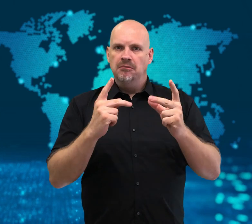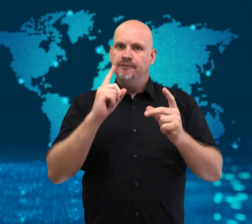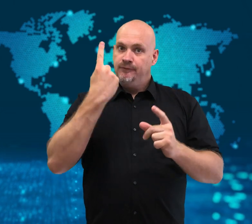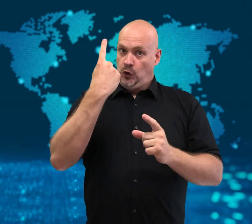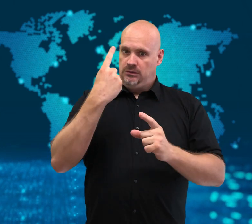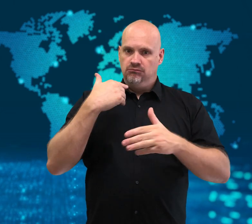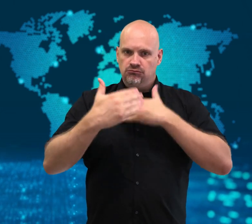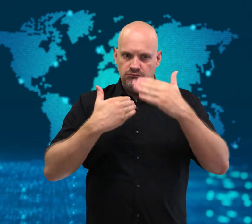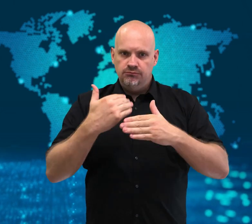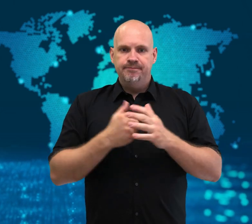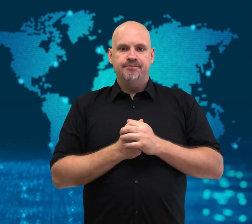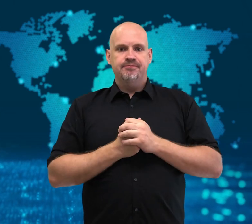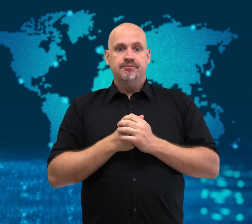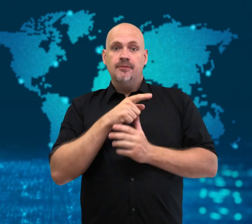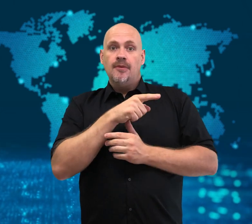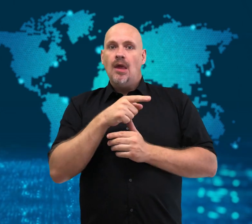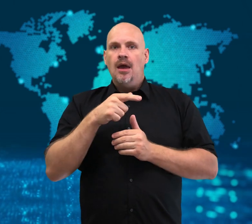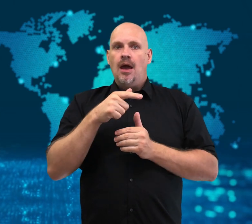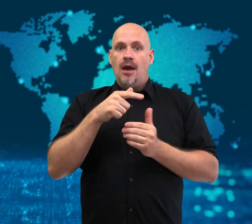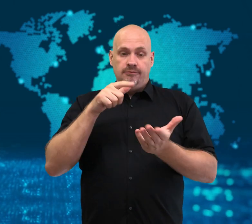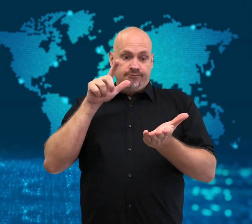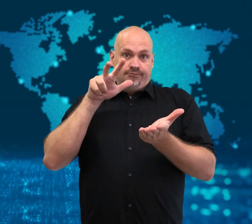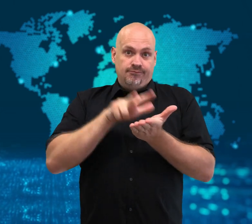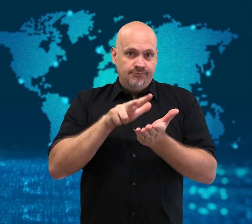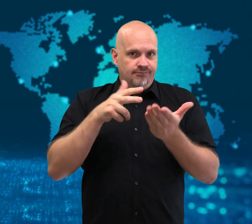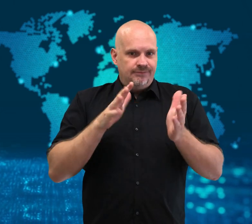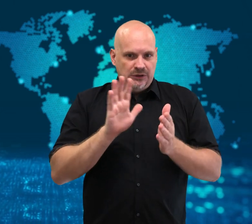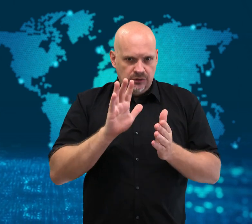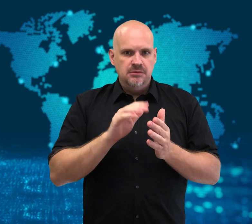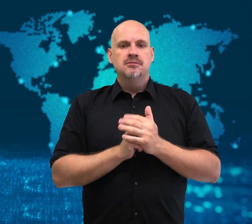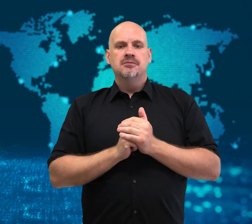Though not yet legalized,